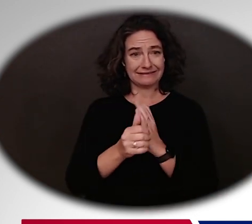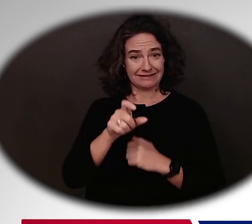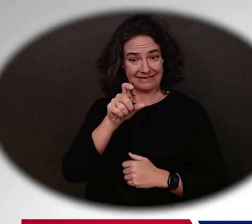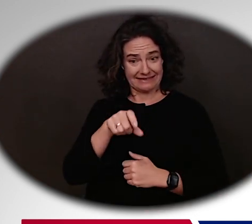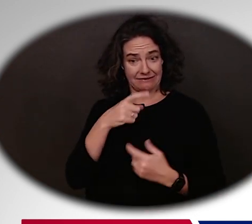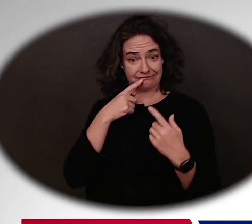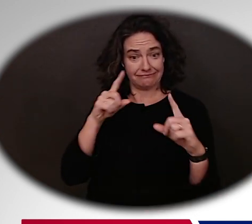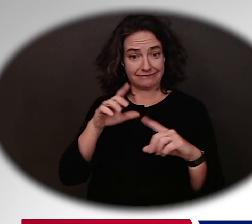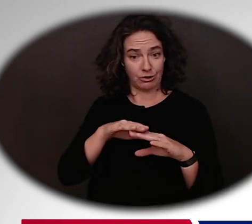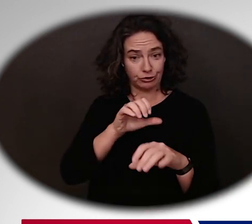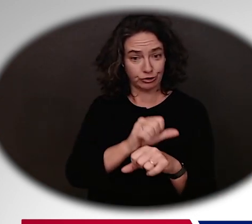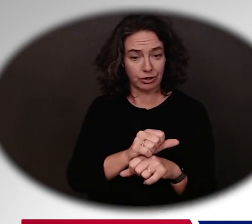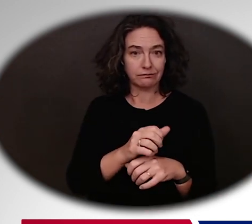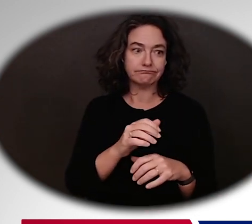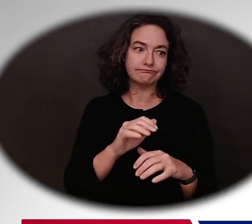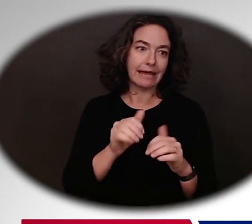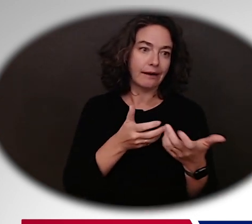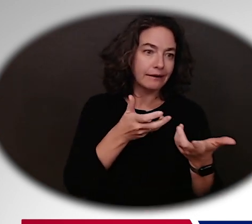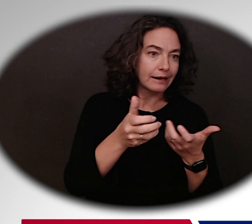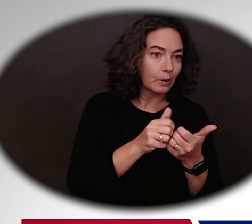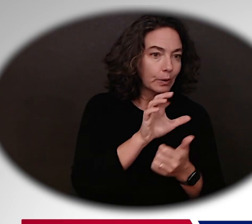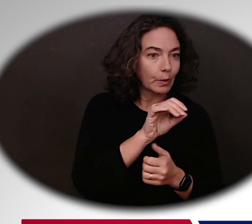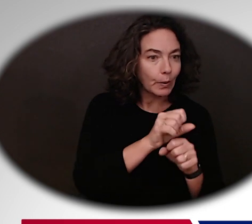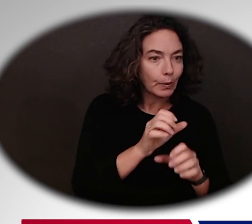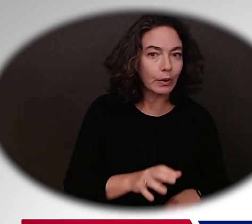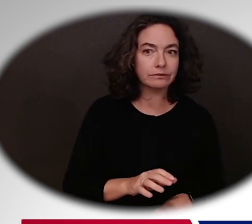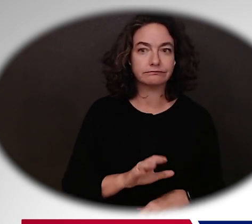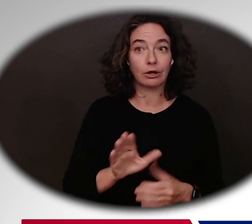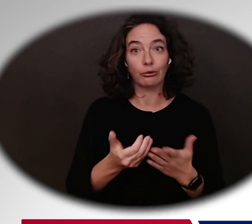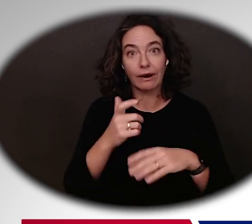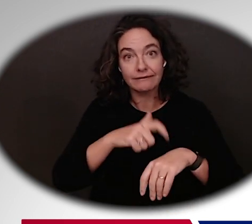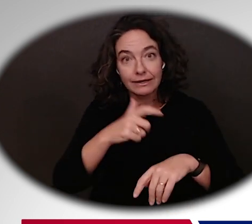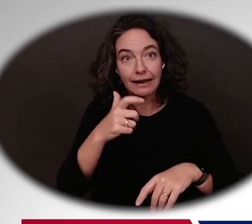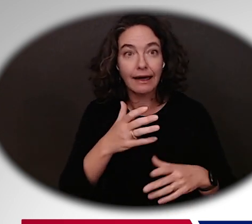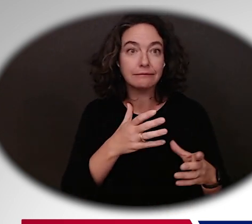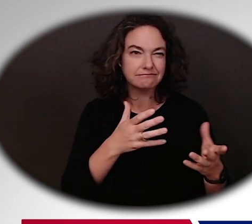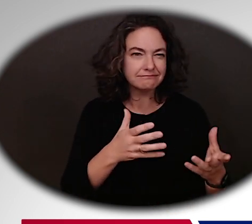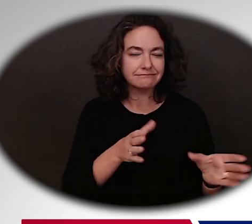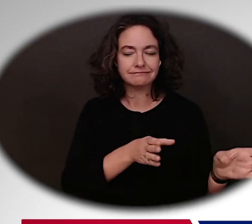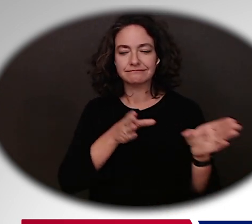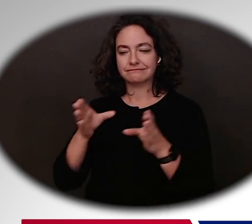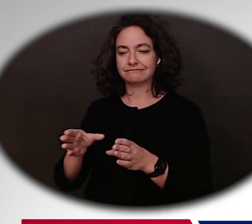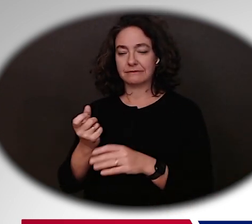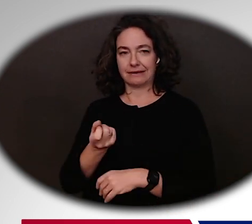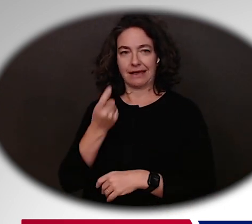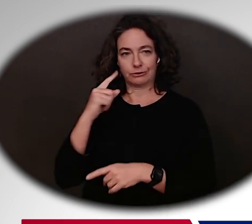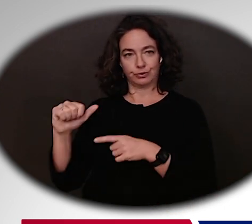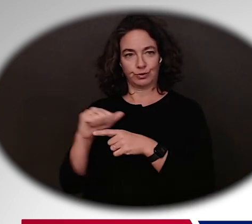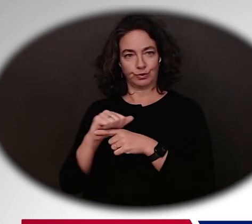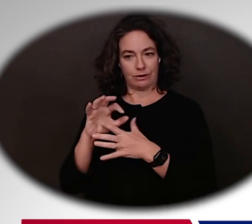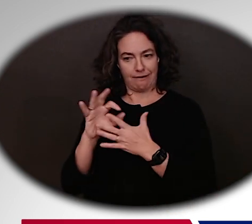such as how to interact with coworkers and being on time. Understanding training options to move forward on a specific career